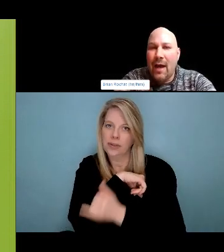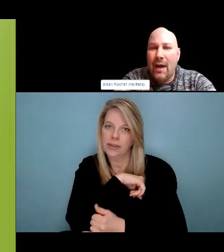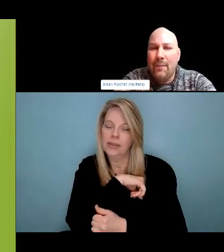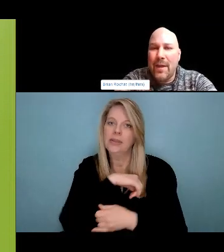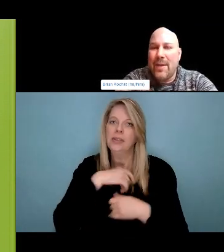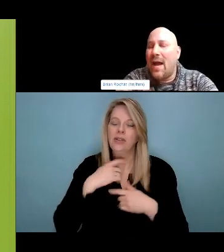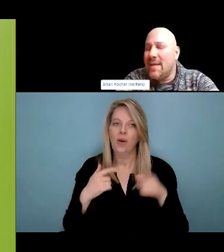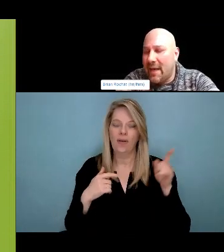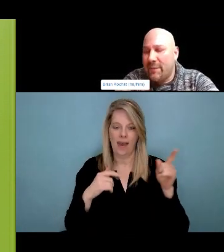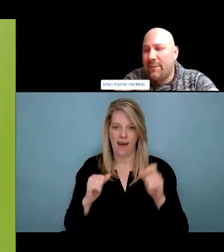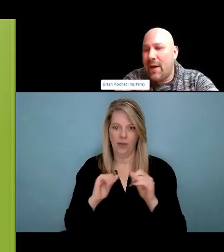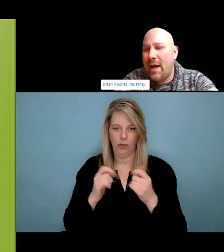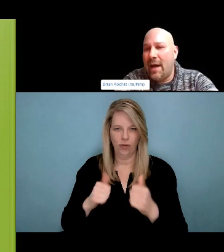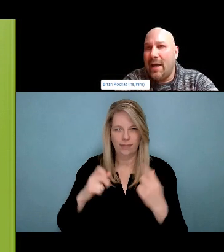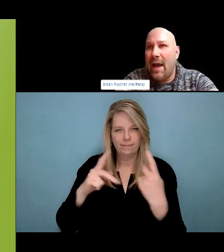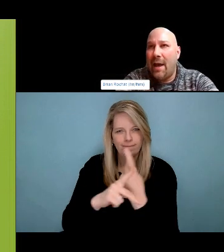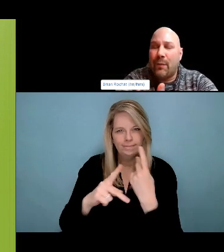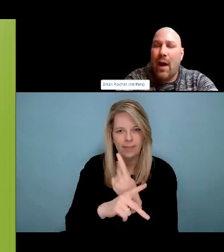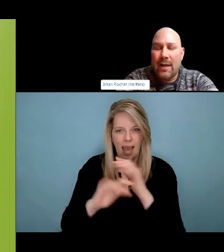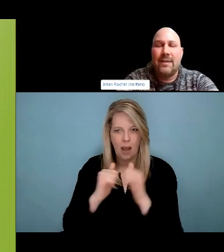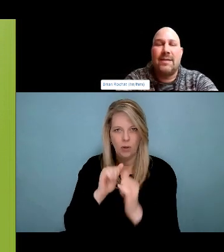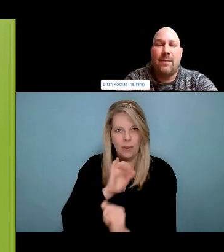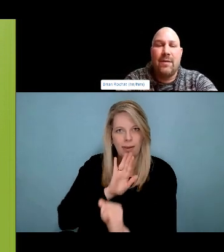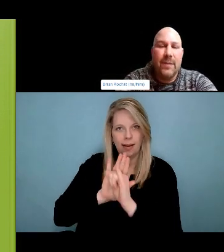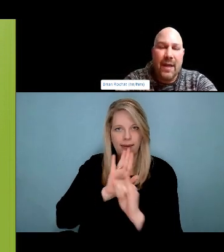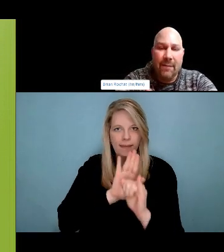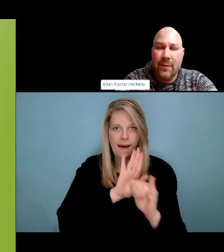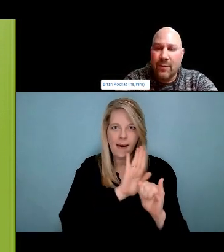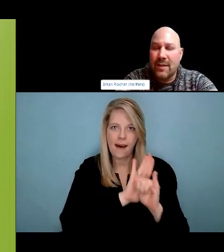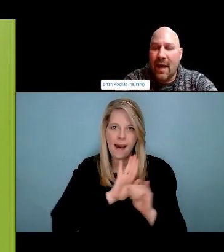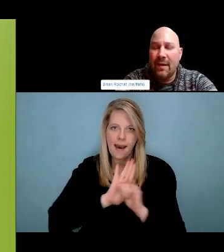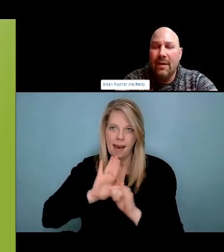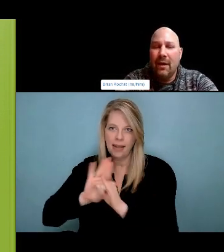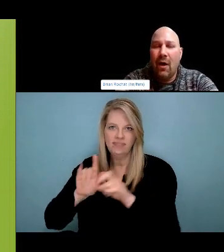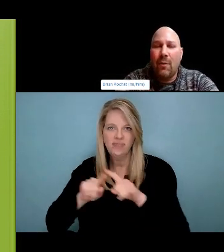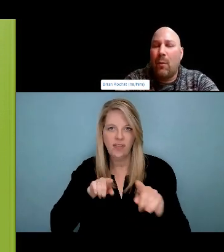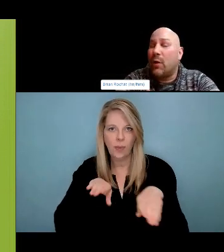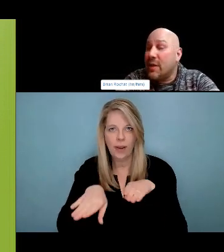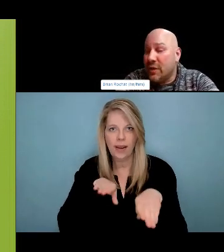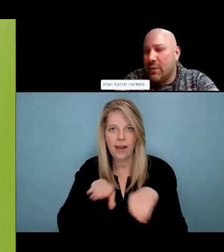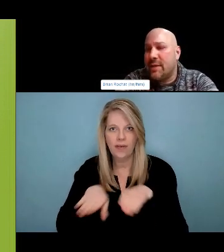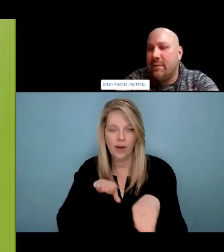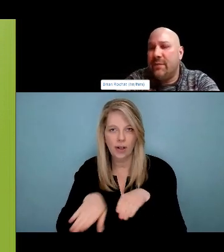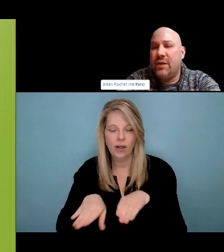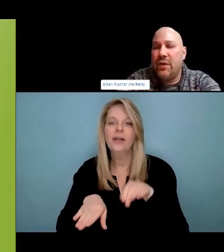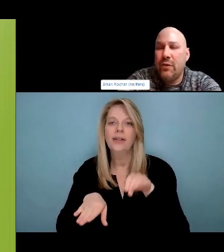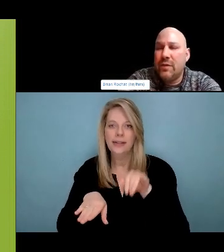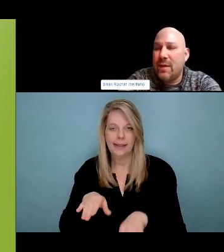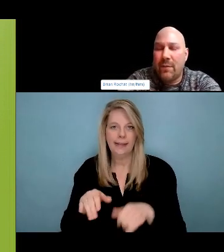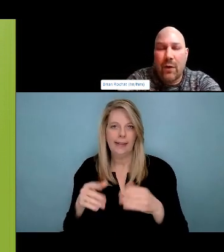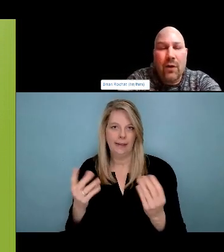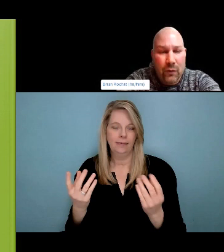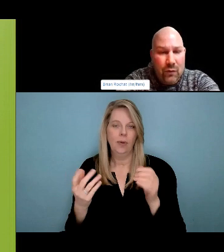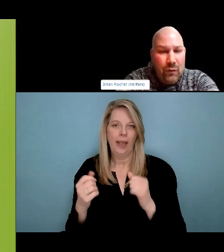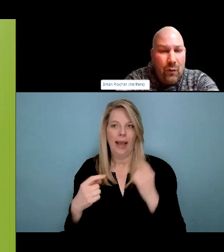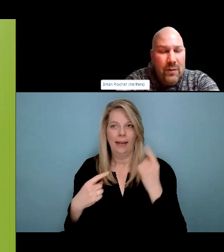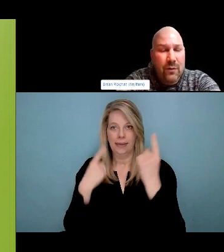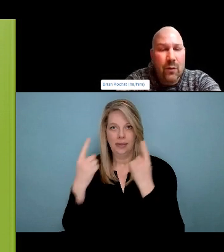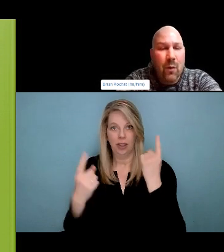to know who we are. That is what's going to save us as indigenous people.